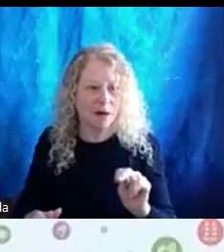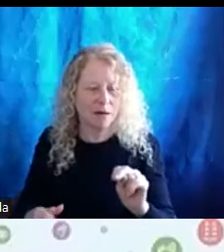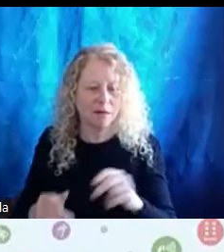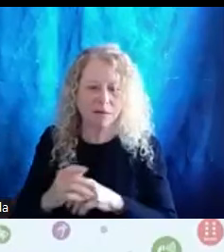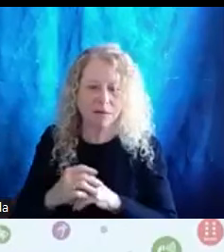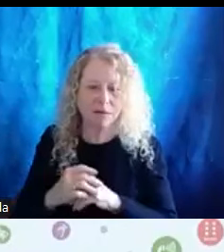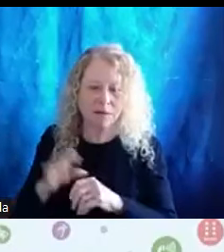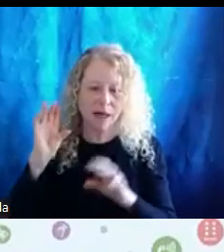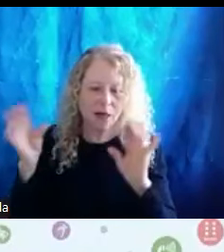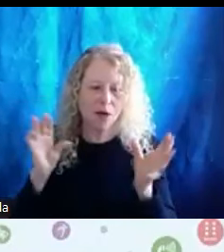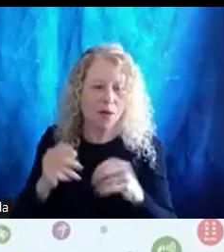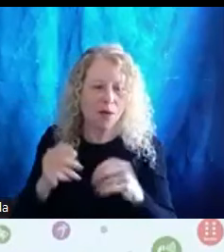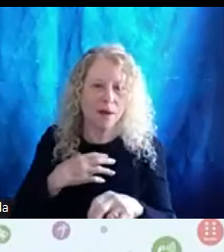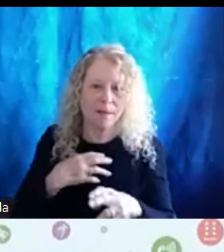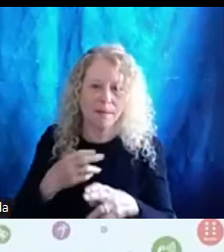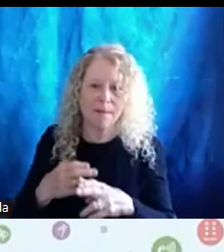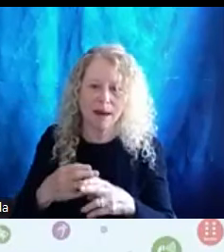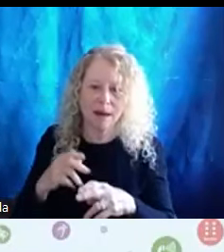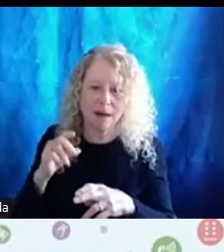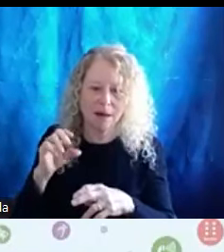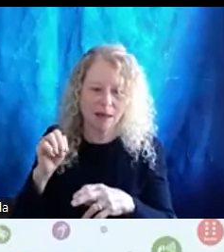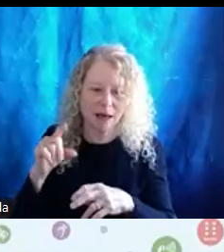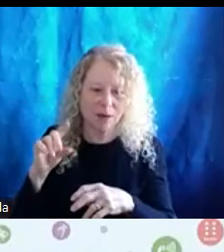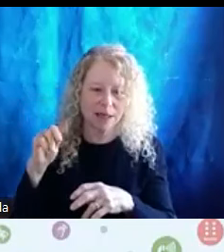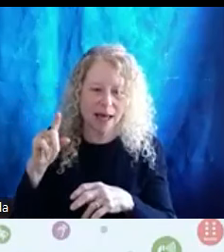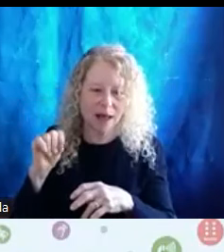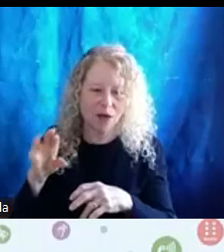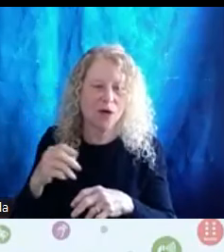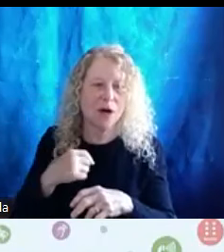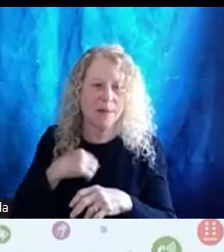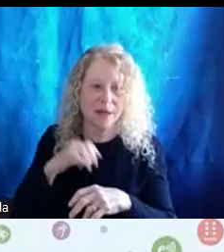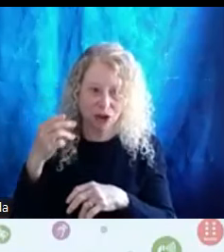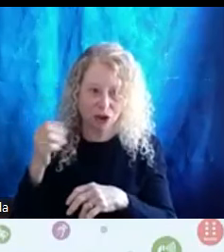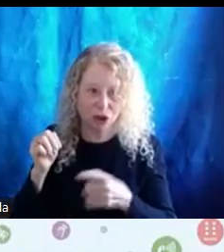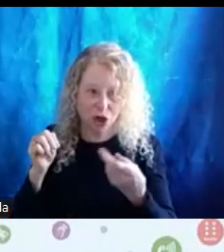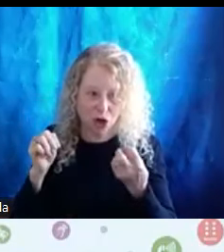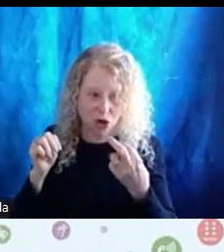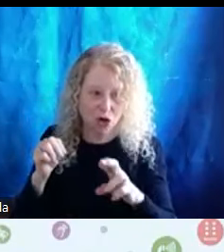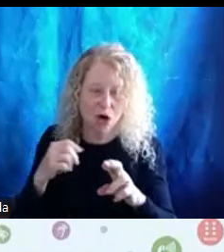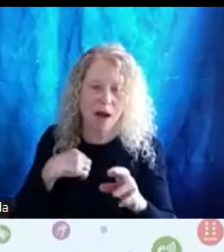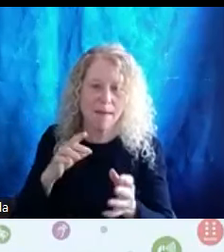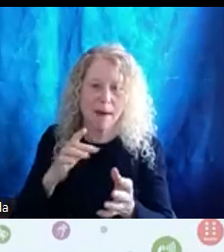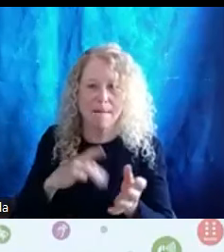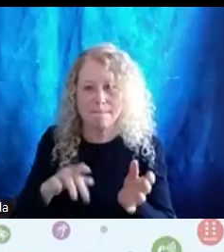Hello everyone, my name is Erin Taylor. I use she her pronouns. I am a middle-aged white woman